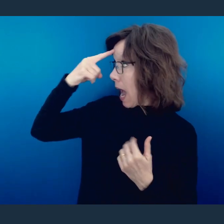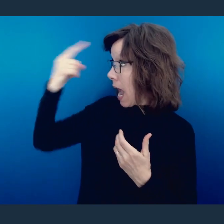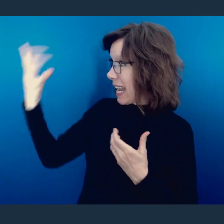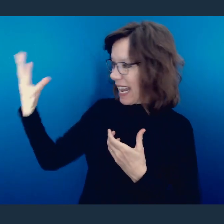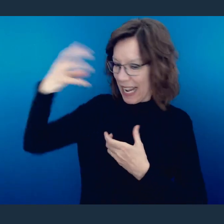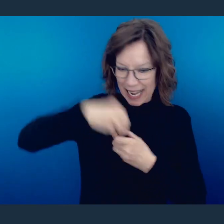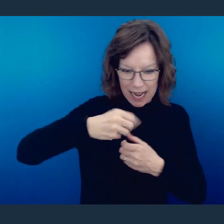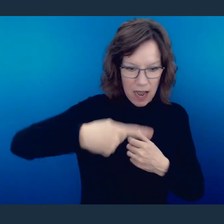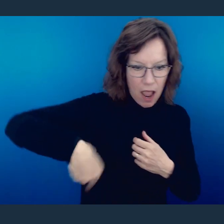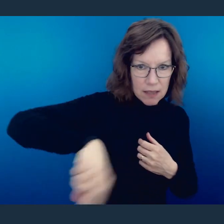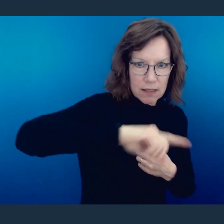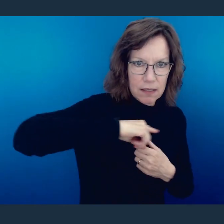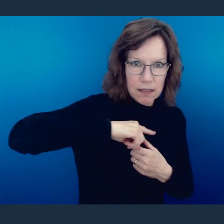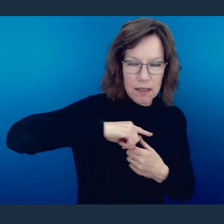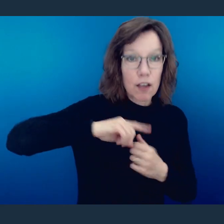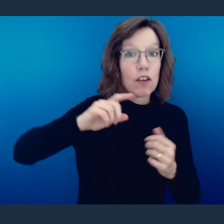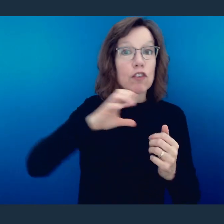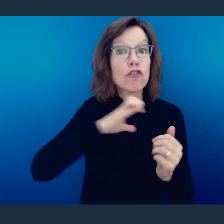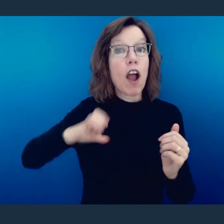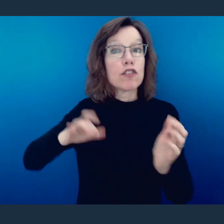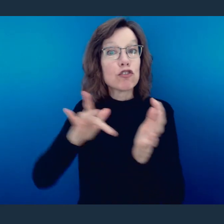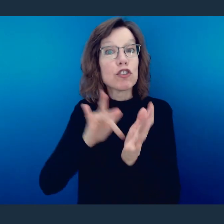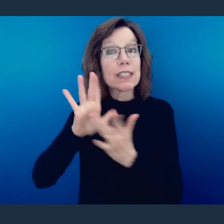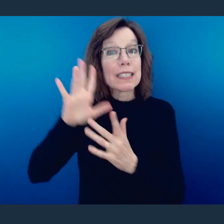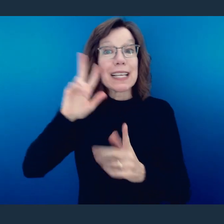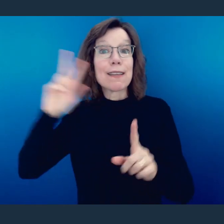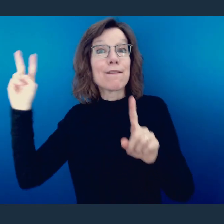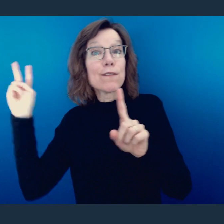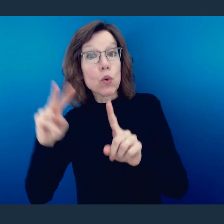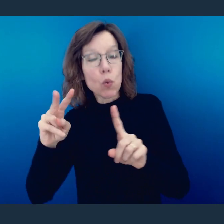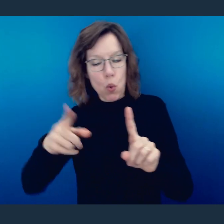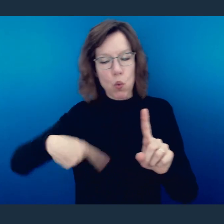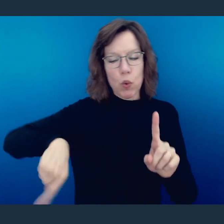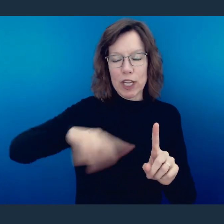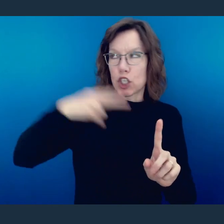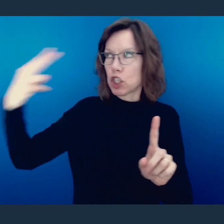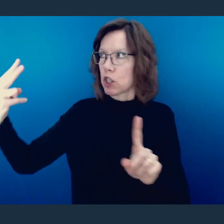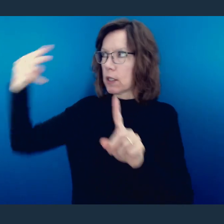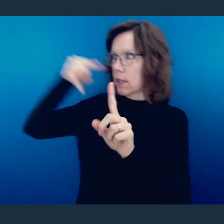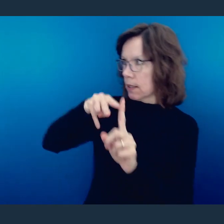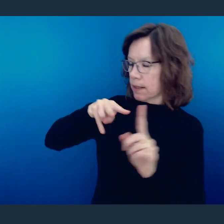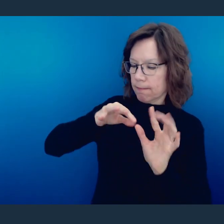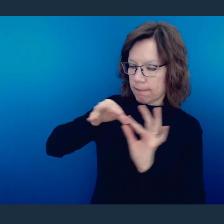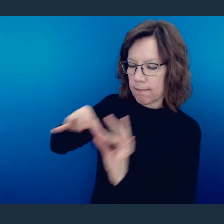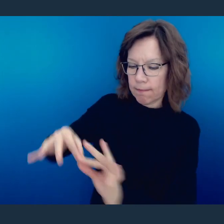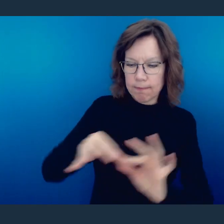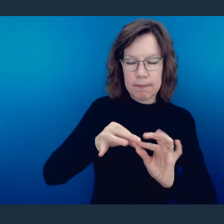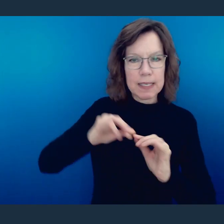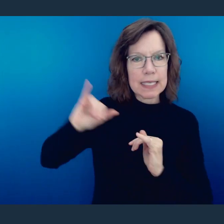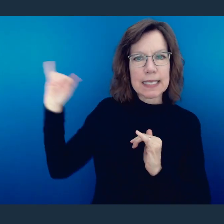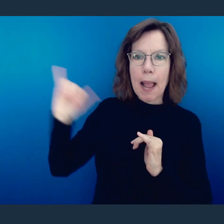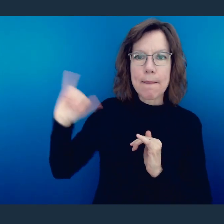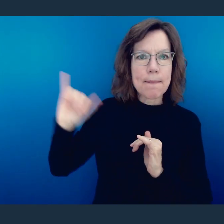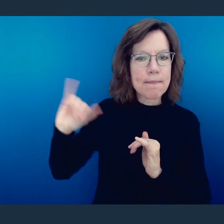be in you that was also in Christ Jesus. Let you all function of one mind and one unity